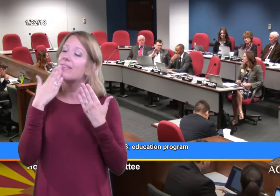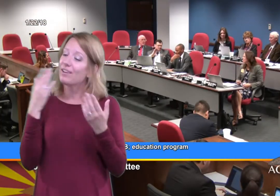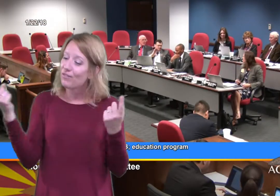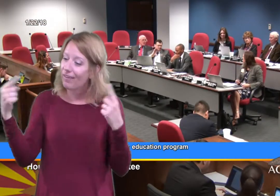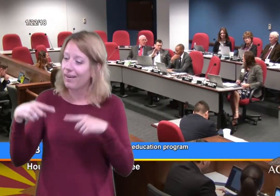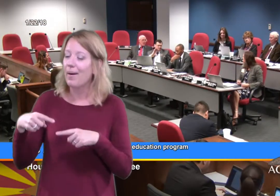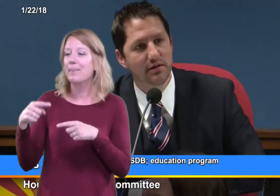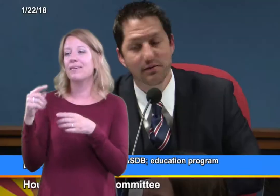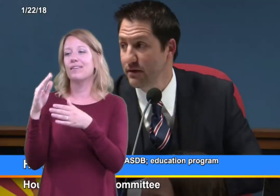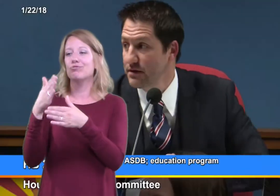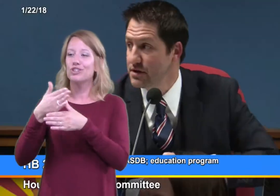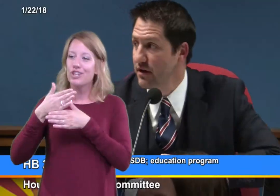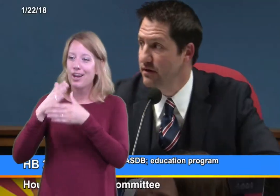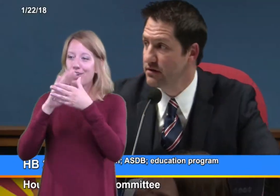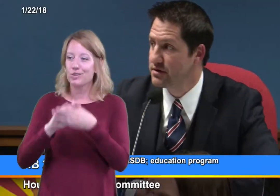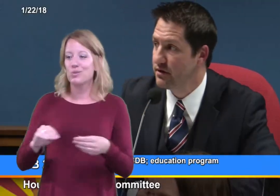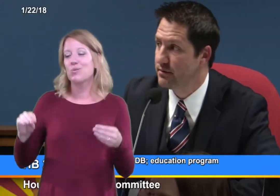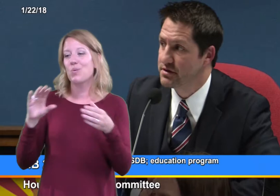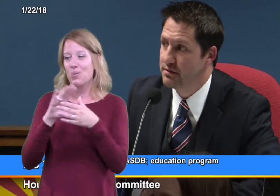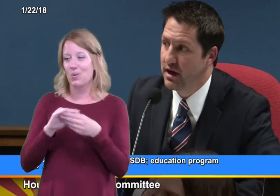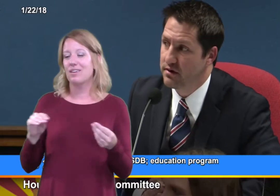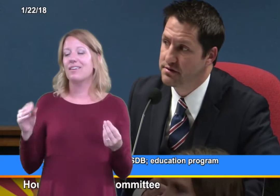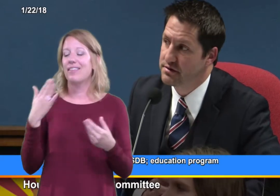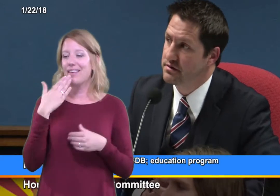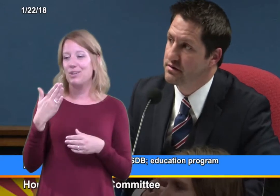Thank you for being here and sharing your story. Mr. Bowers-